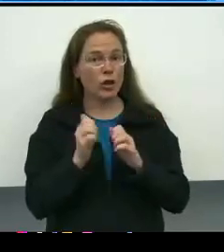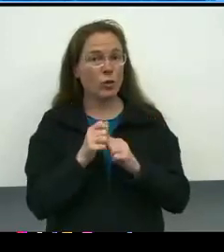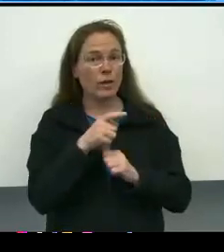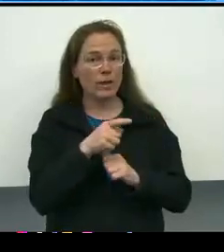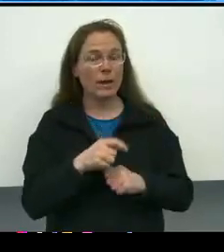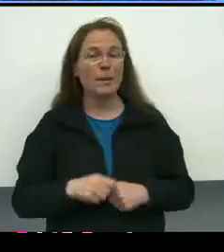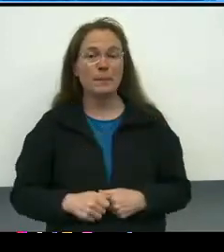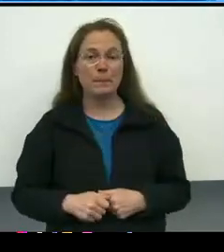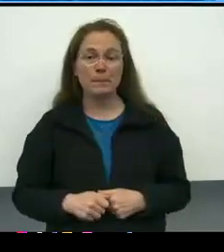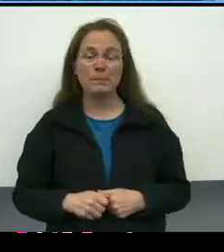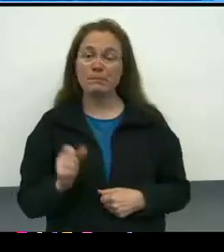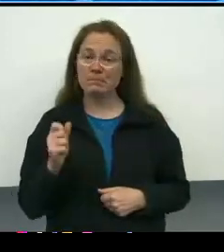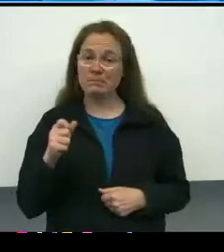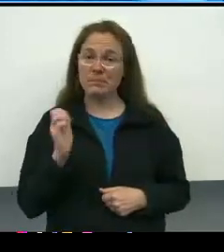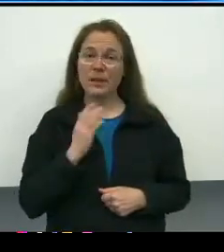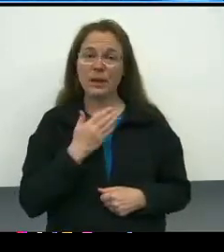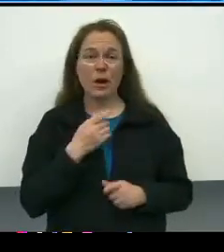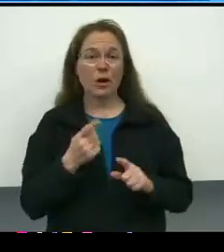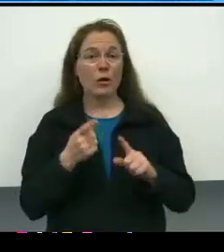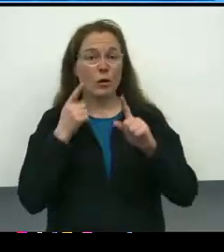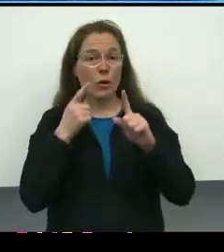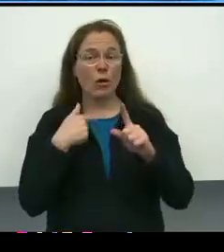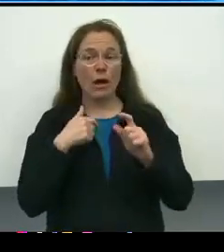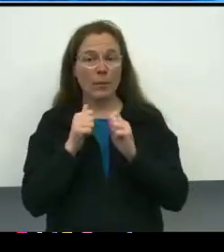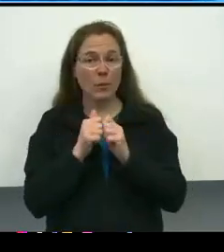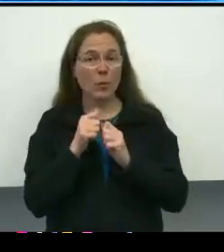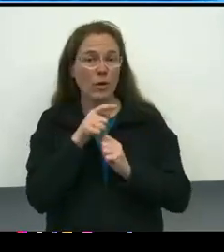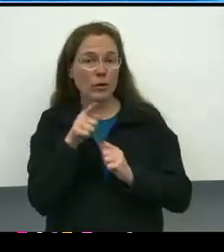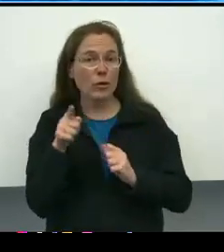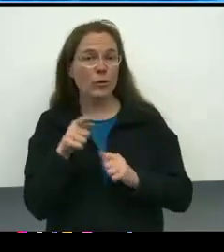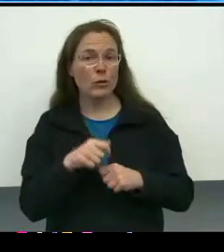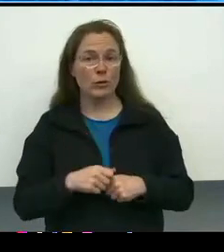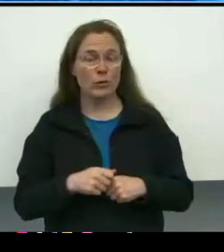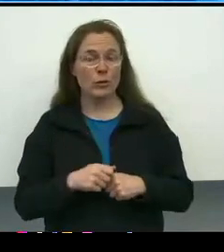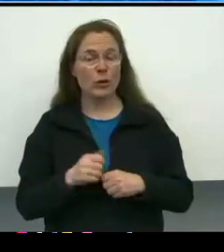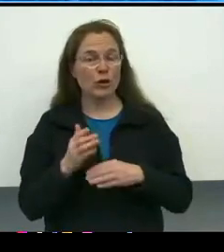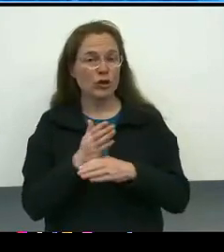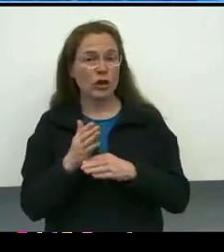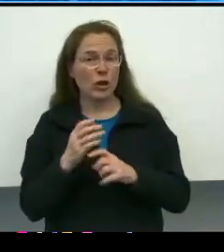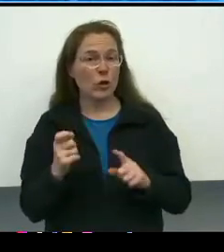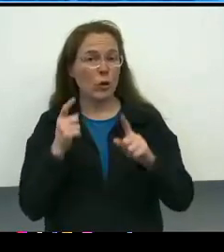It is our goal, I agree with you, in order for us to move towards a shared destiny, we all have to have kind of shared understanding